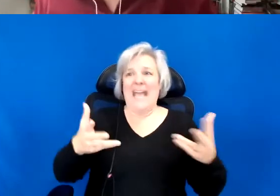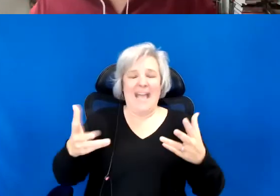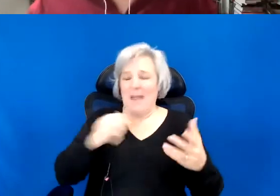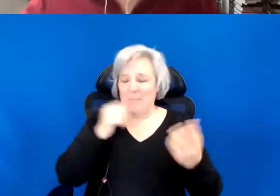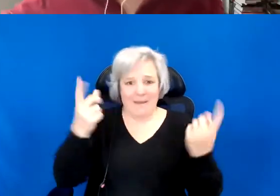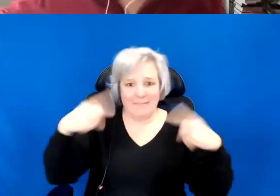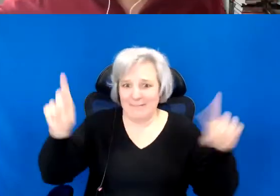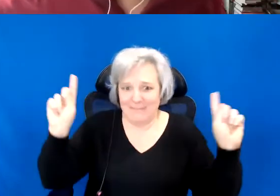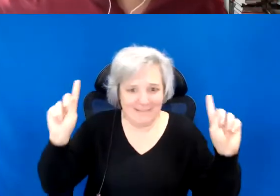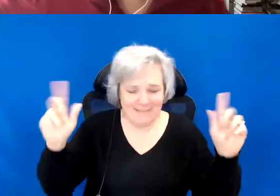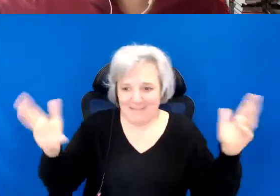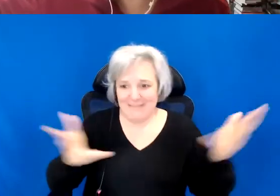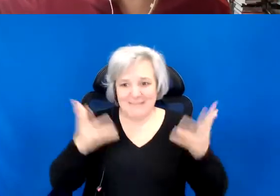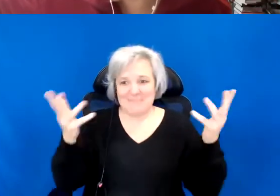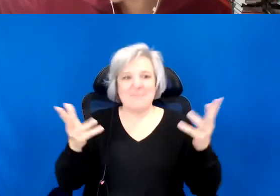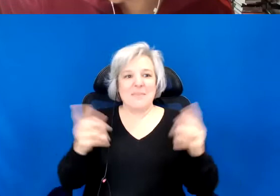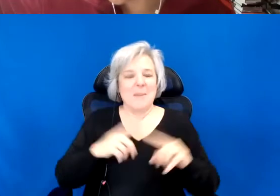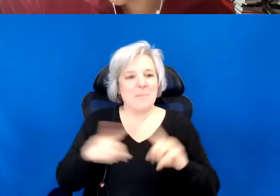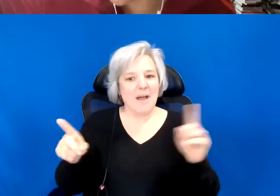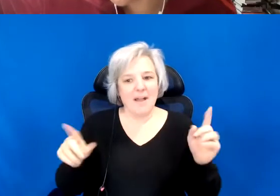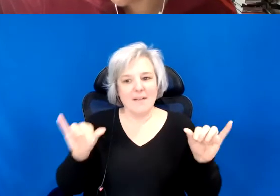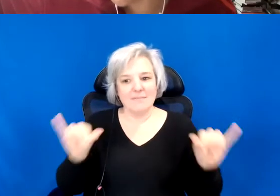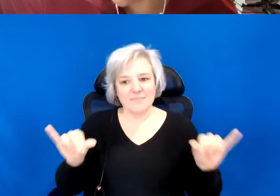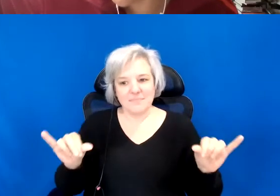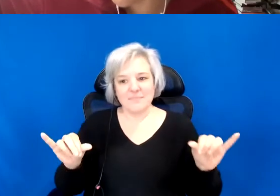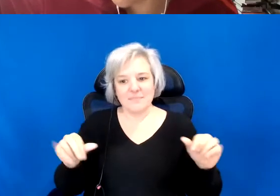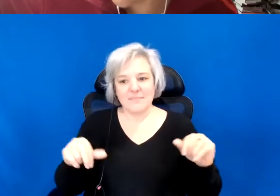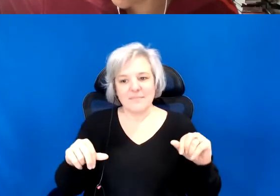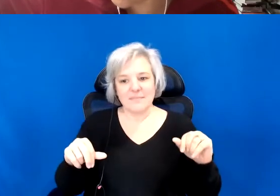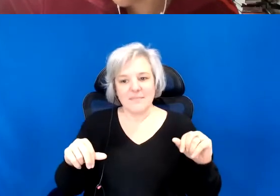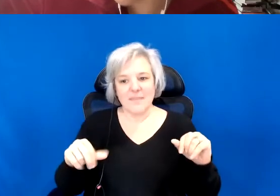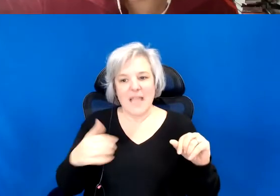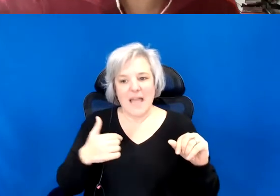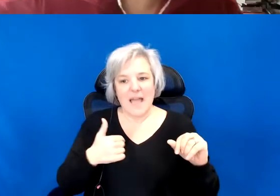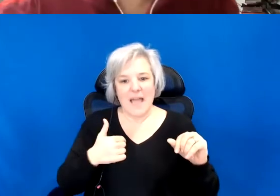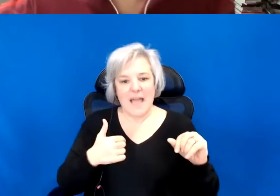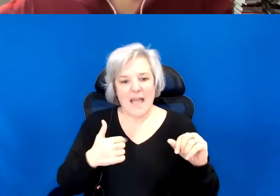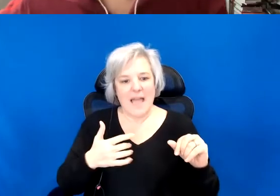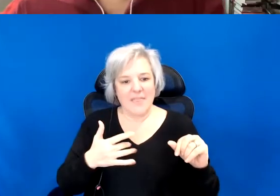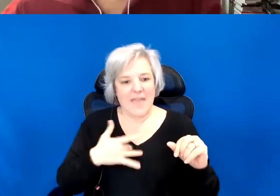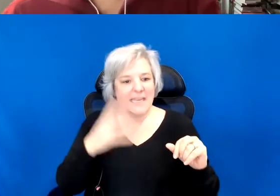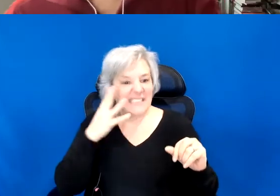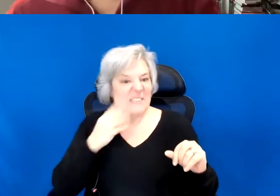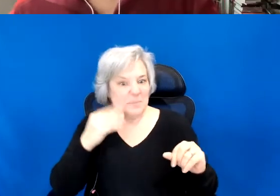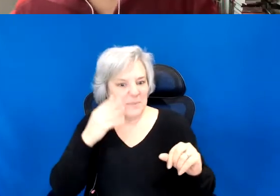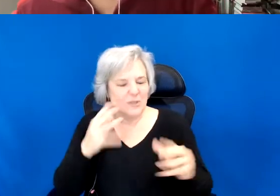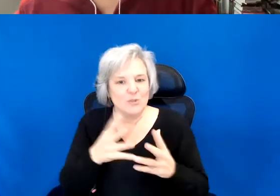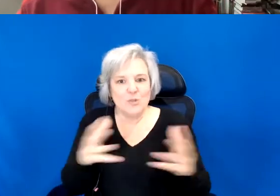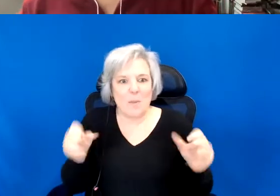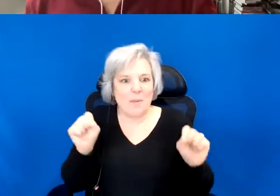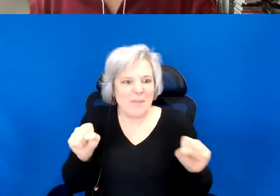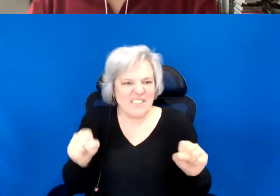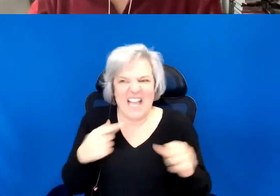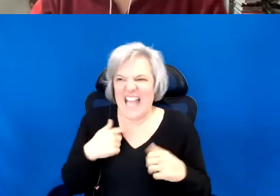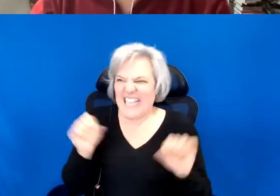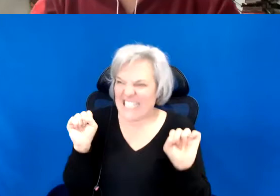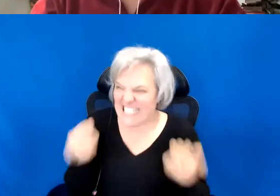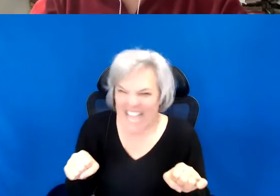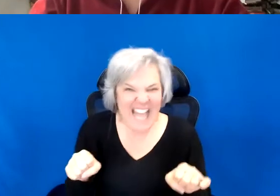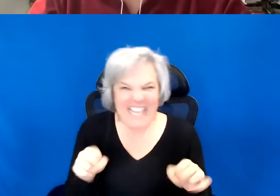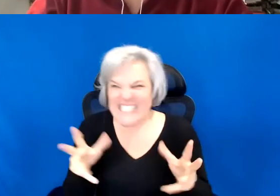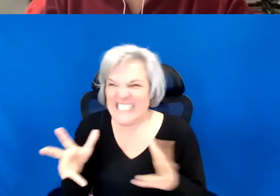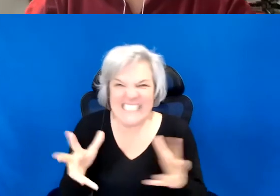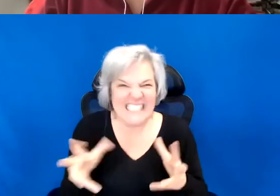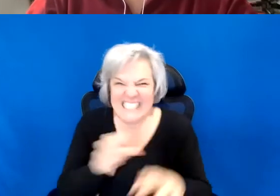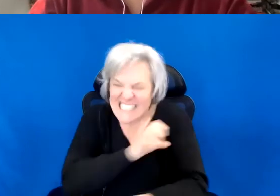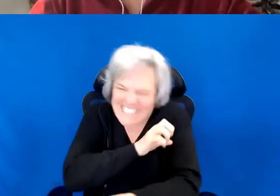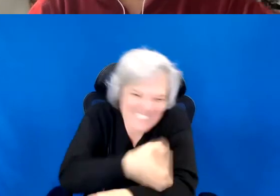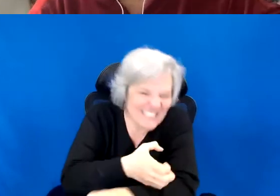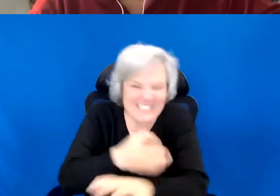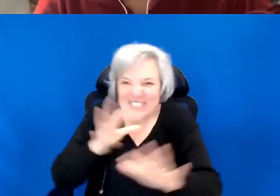But still, having and feeling it and experiencing so much potential, like raw energetic potential.